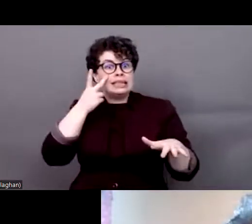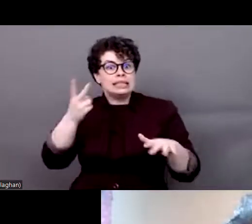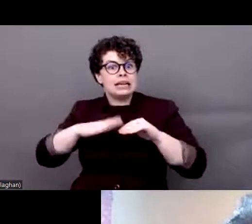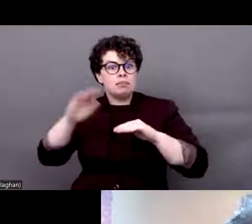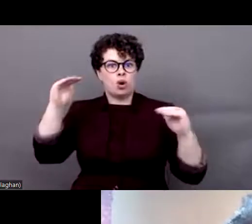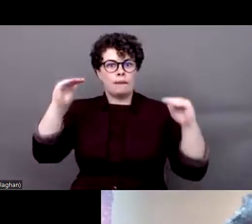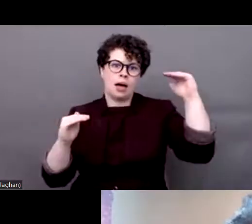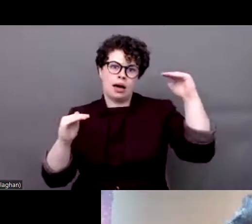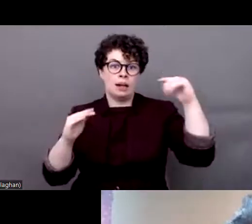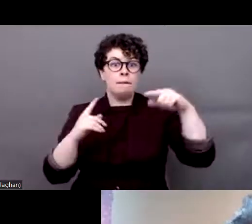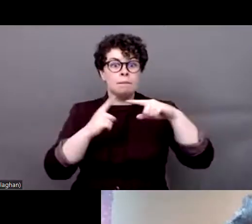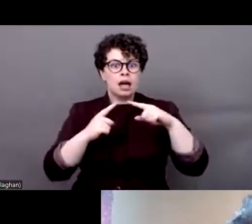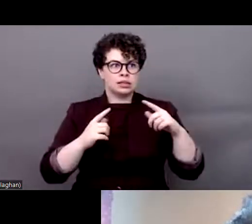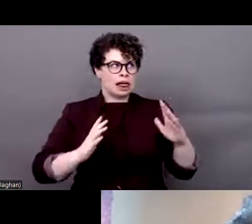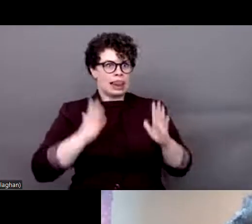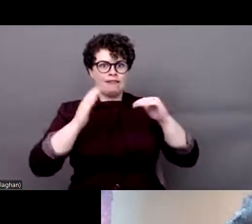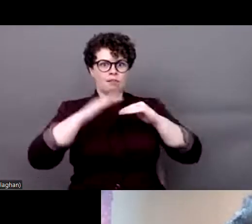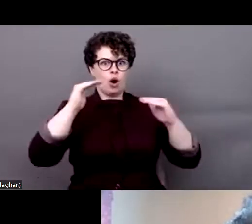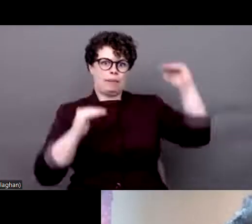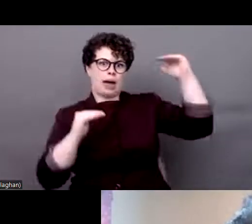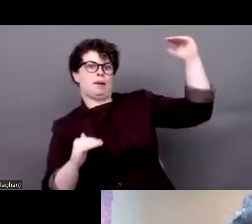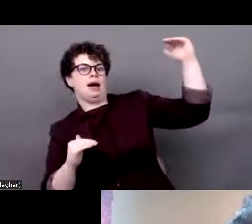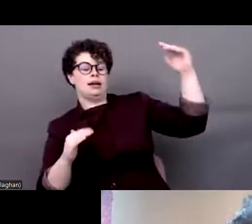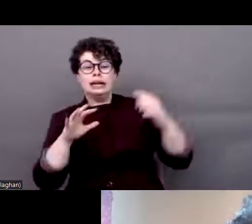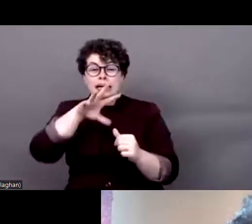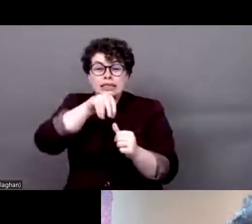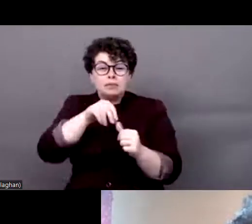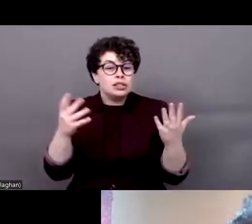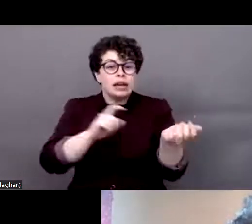belonging to ethnic, religious, and linguistic minority communities who